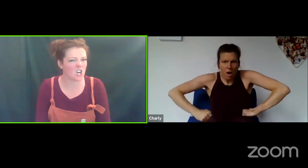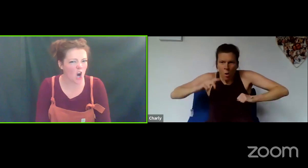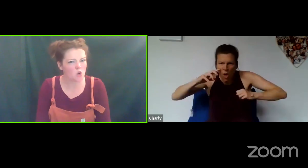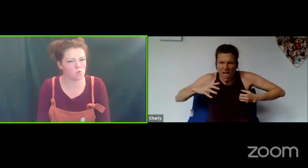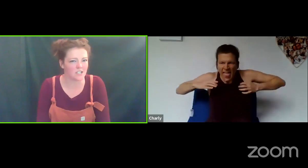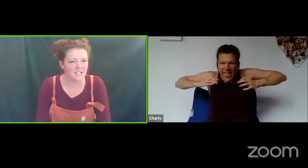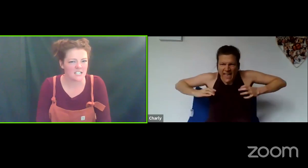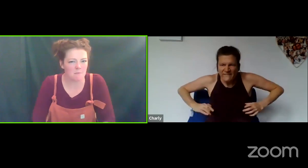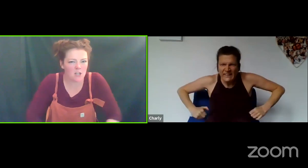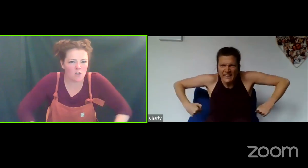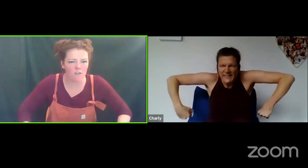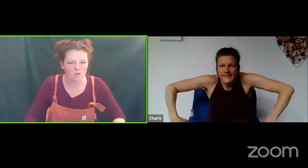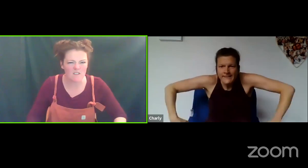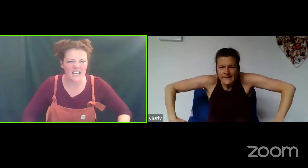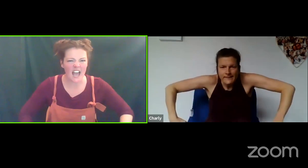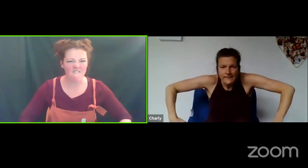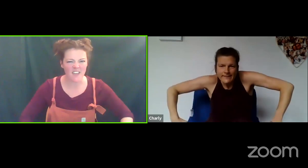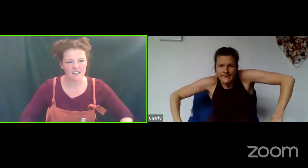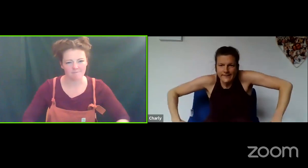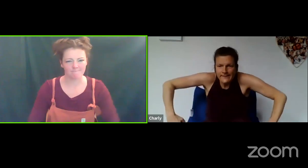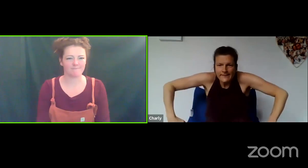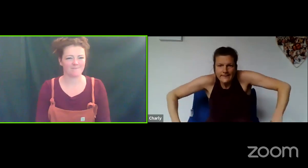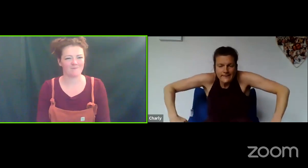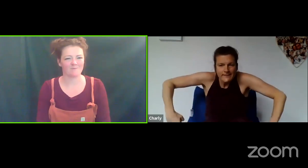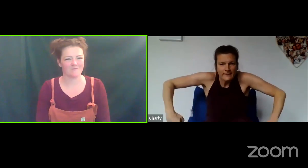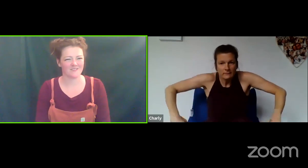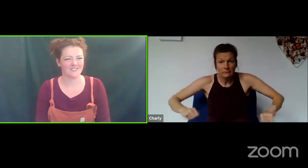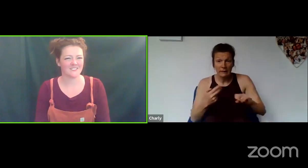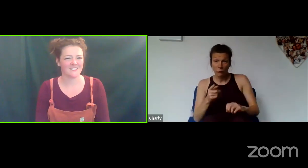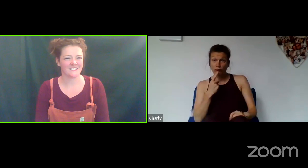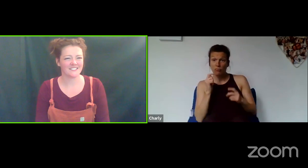coat to make you feel really heavy.